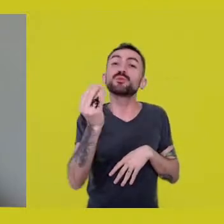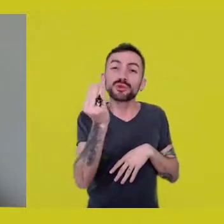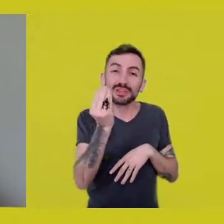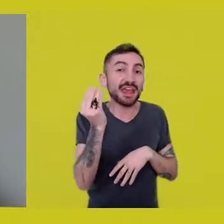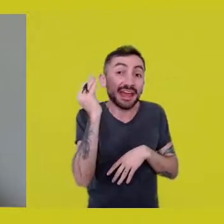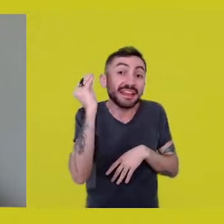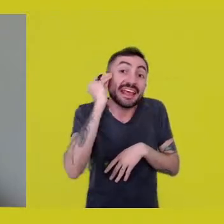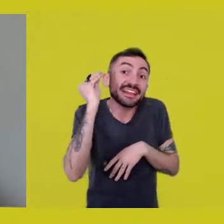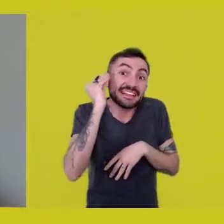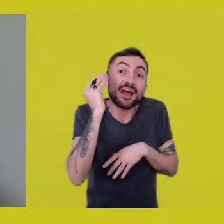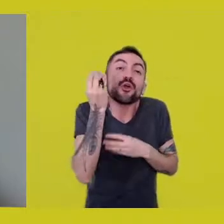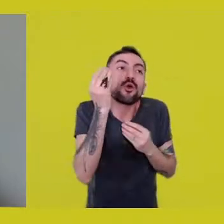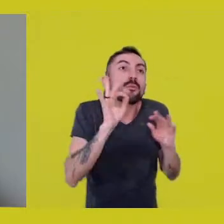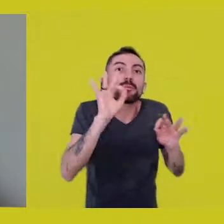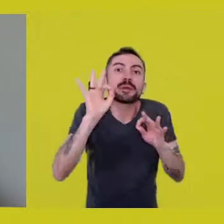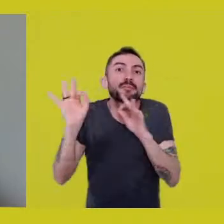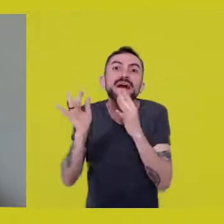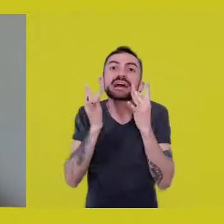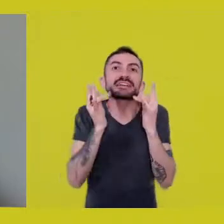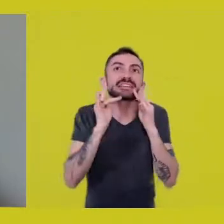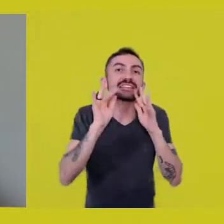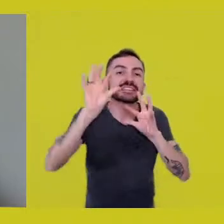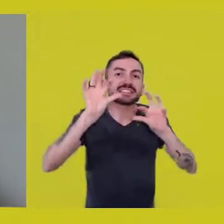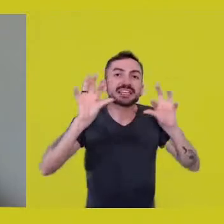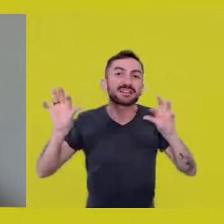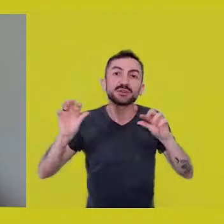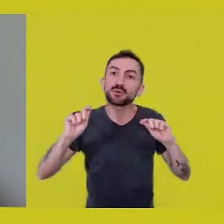which we are building, we have this purpose.